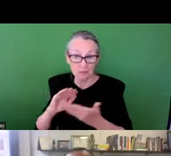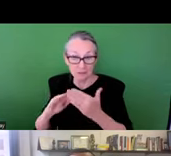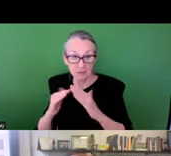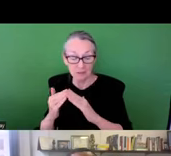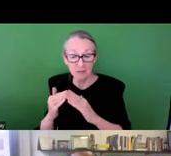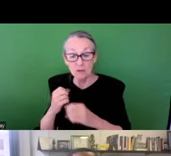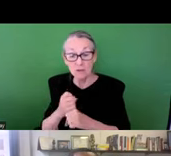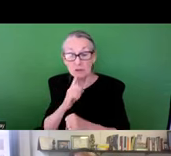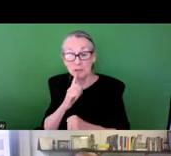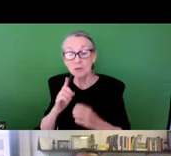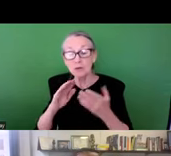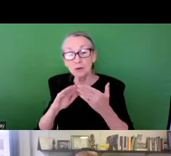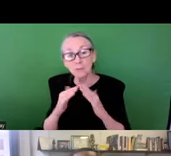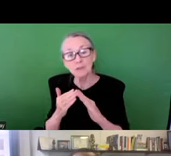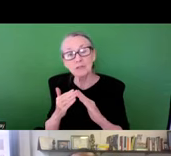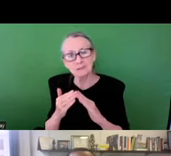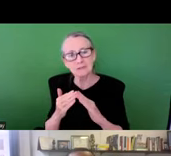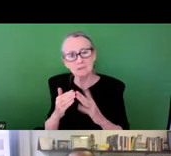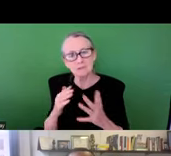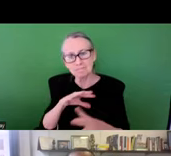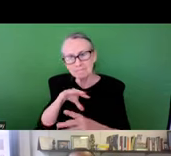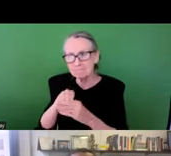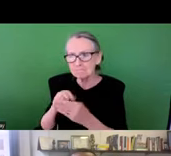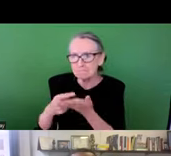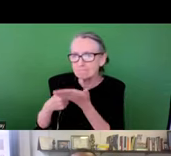as a cornerstone of this work in